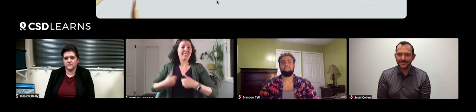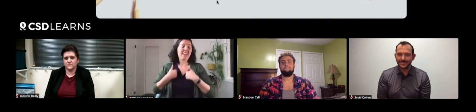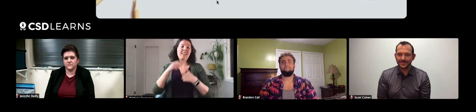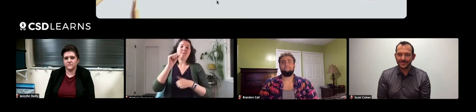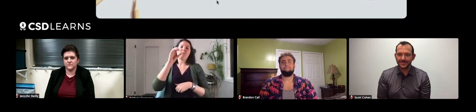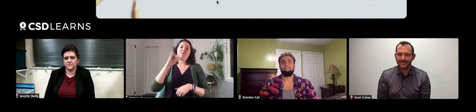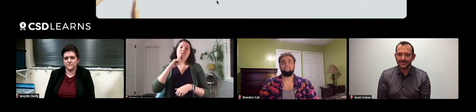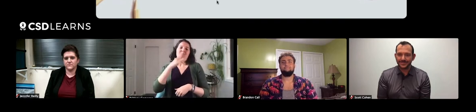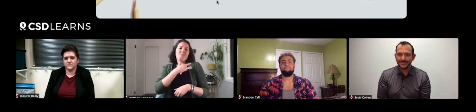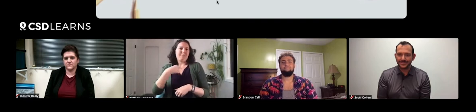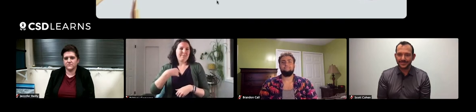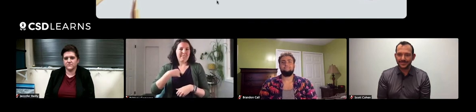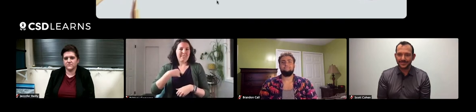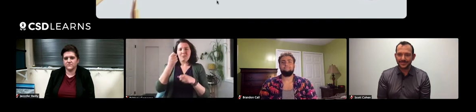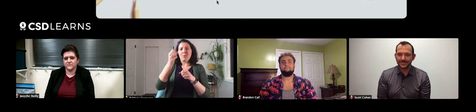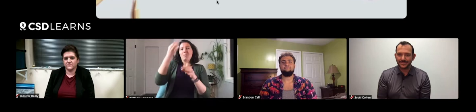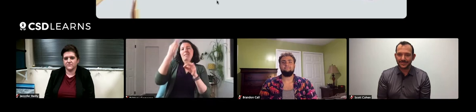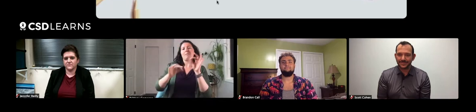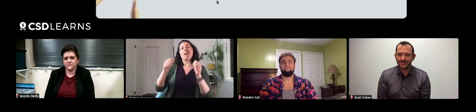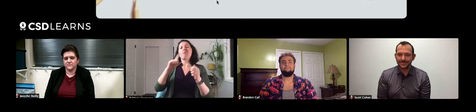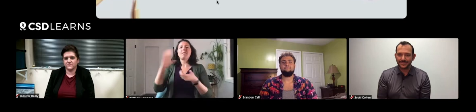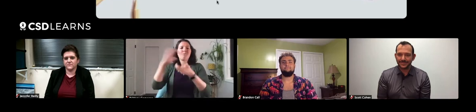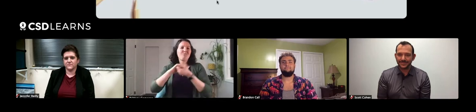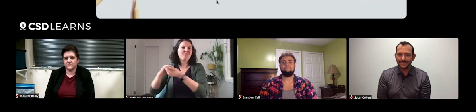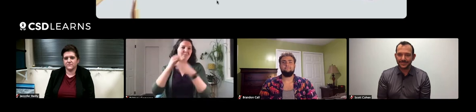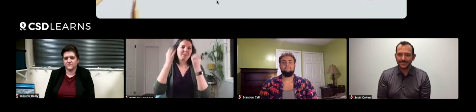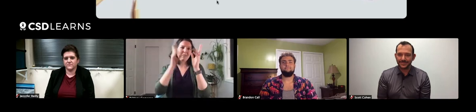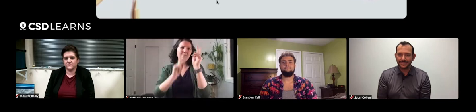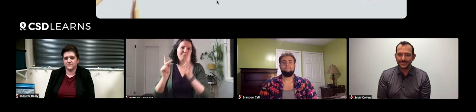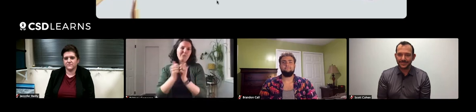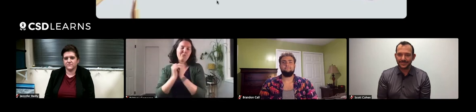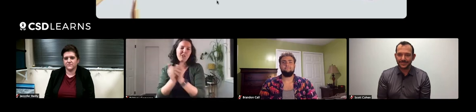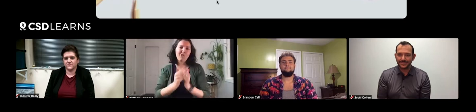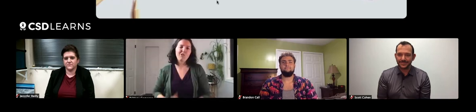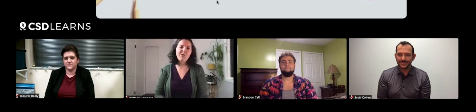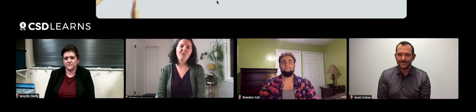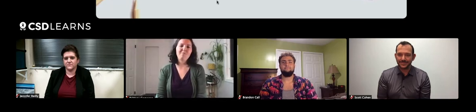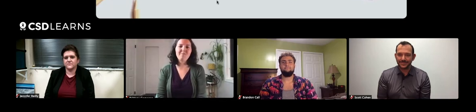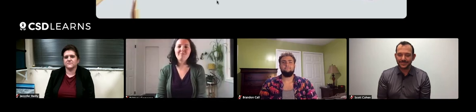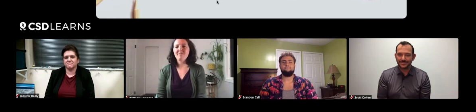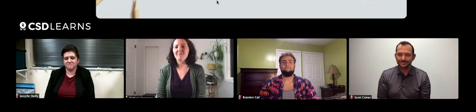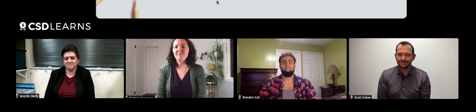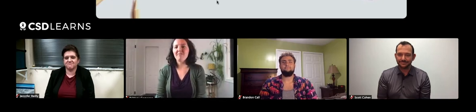But really, it was so inspiring. And learning that something so simple can really be special and bring people together.